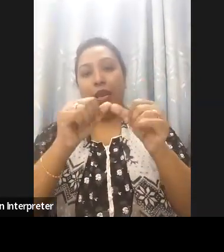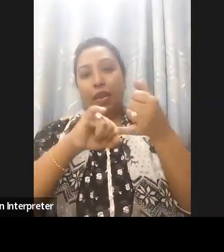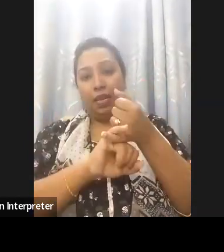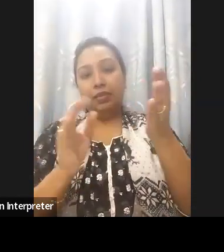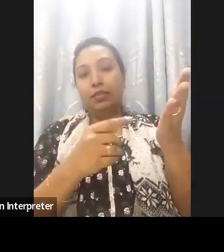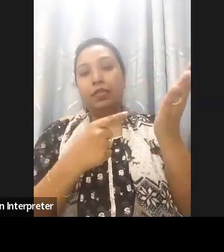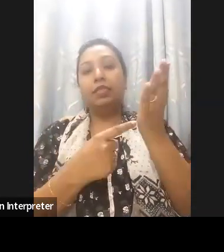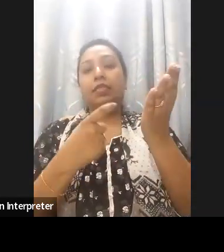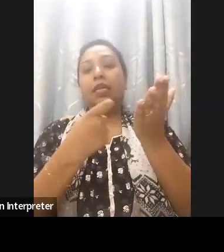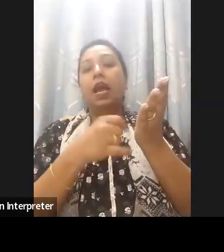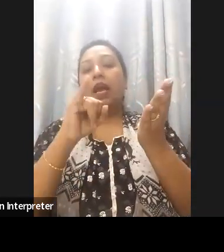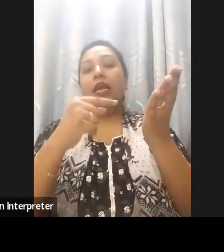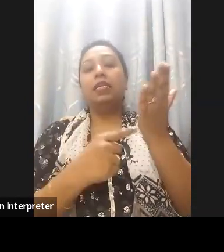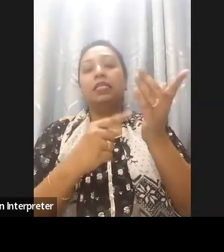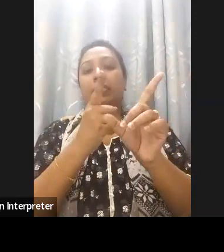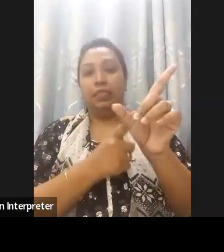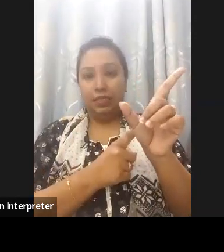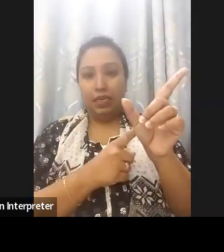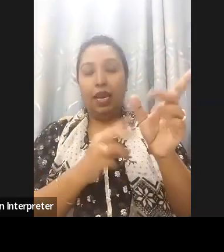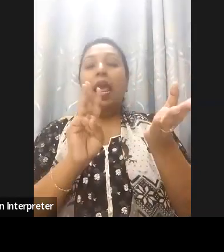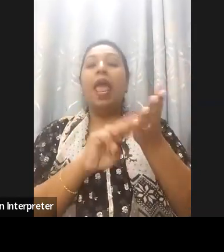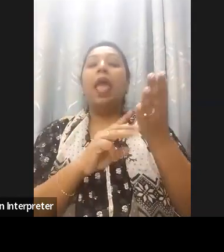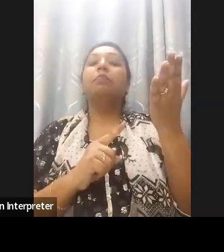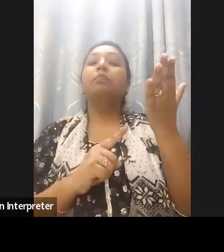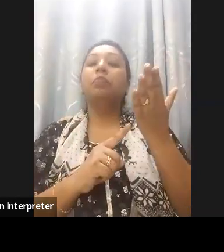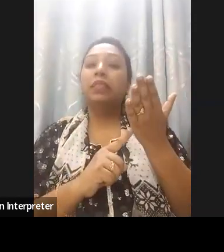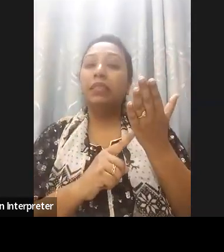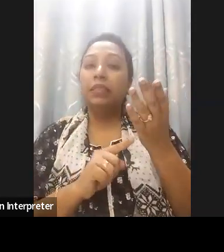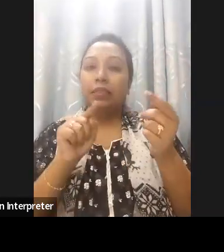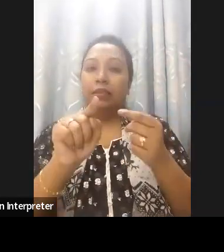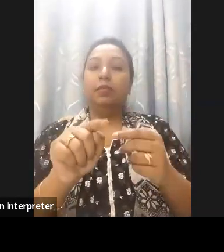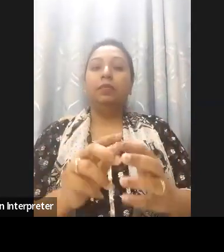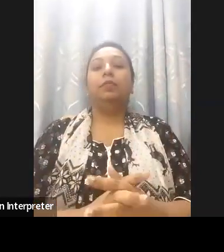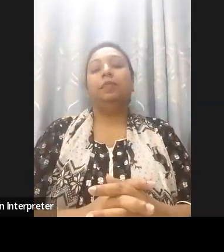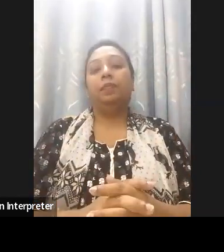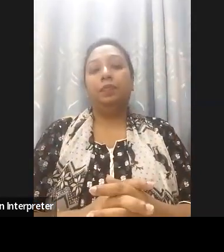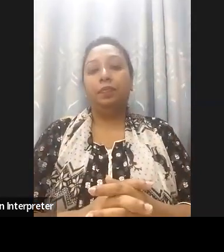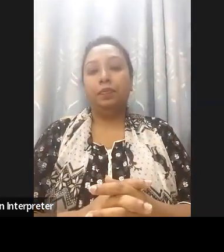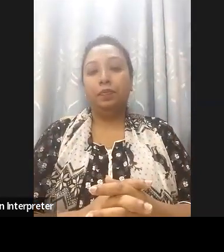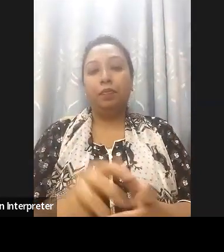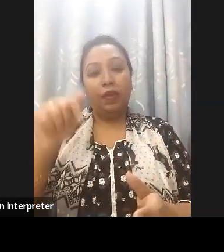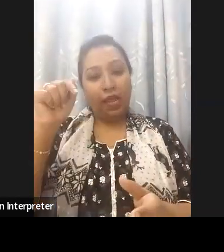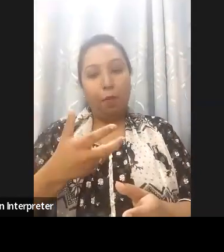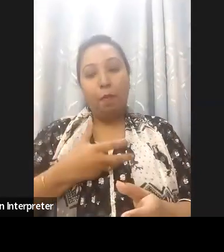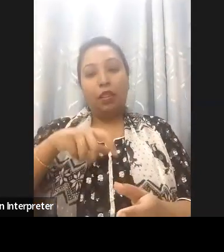state party of the Marrakesh WIPO Treaty. Secondly, Bangladesh has achieved